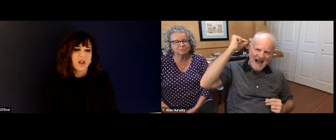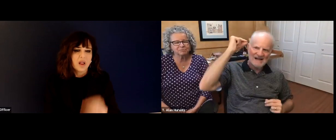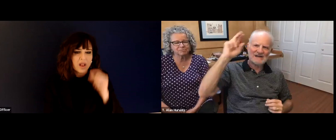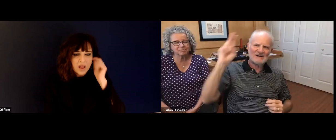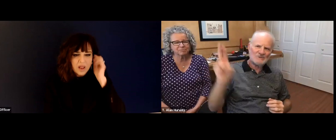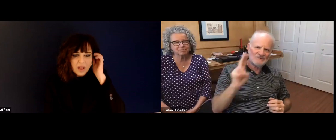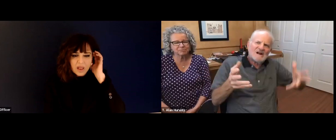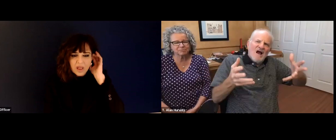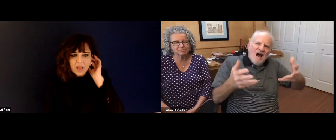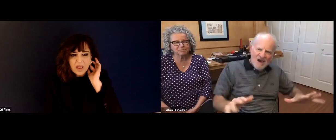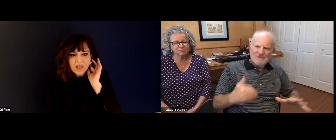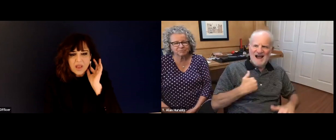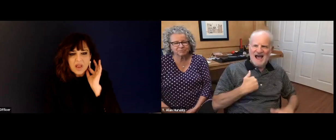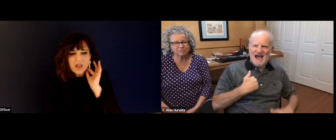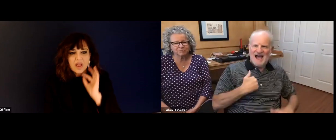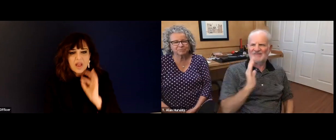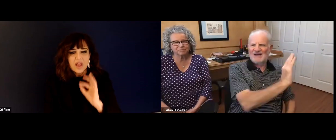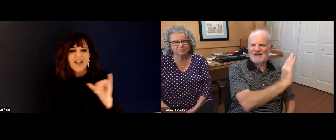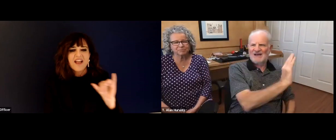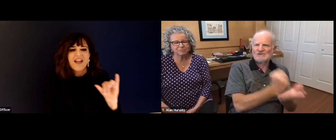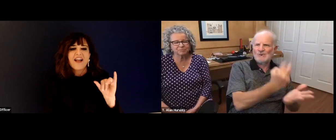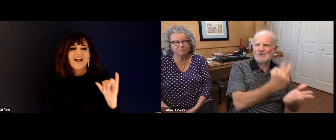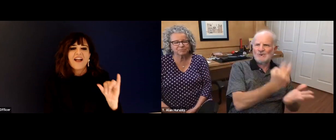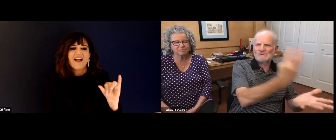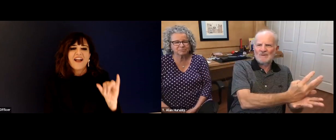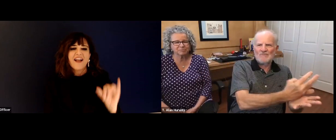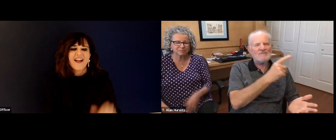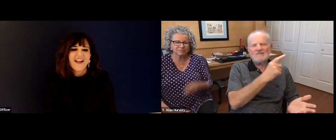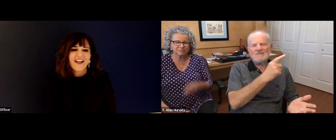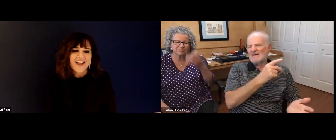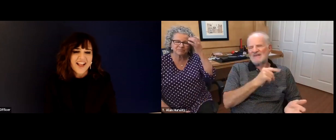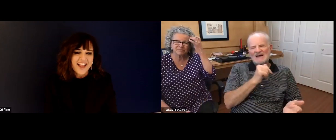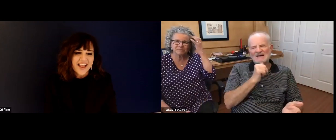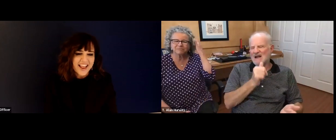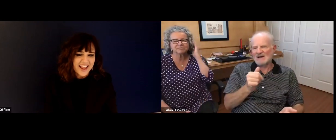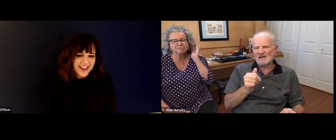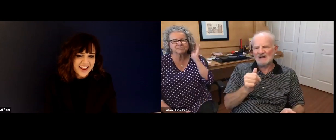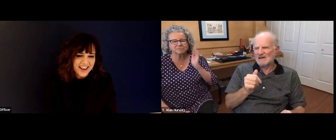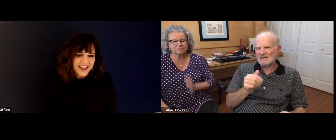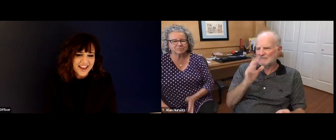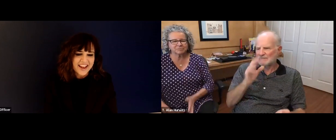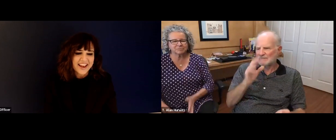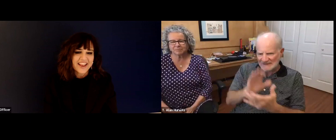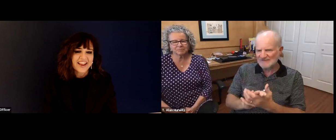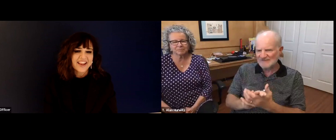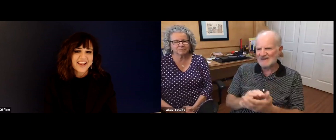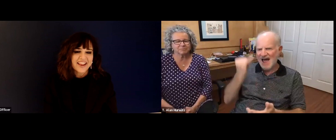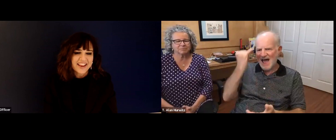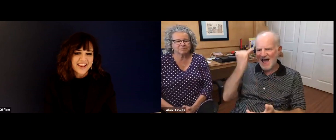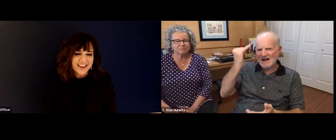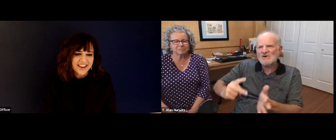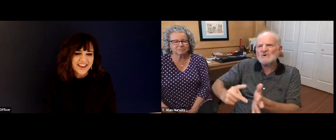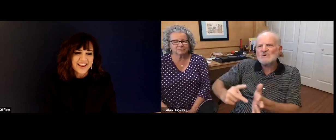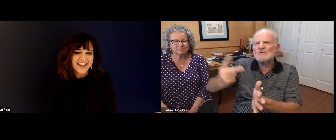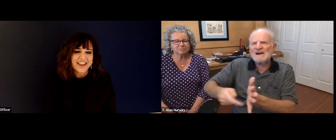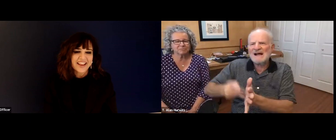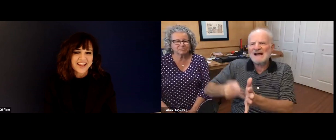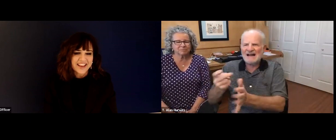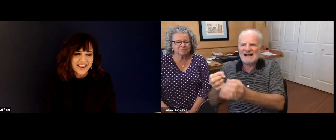our funding, in order to keep this bachelor's program afloat. They turned us down, because Gallaudet University had a